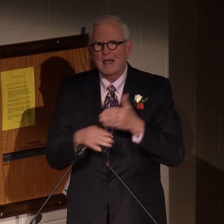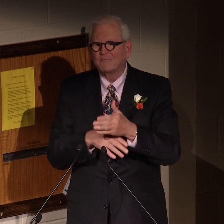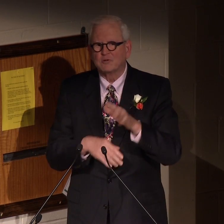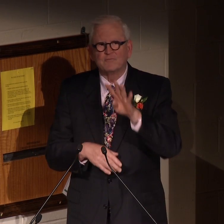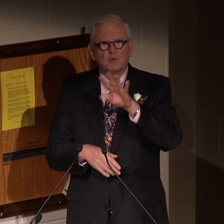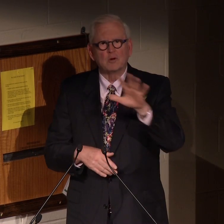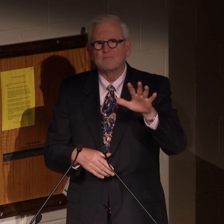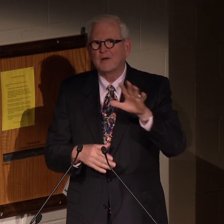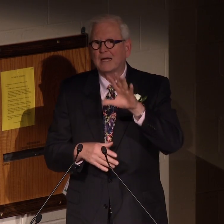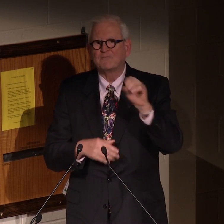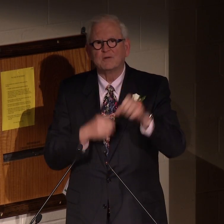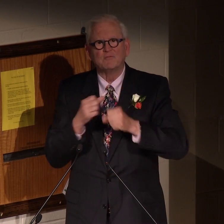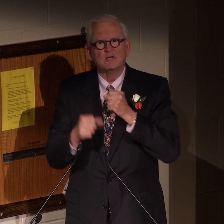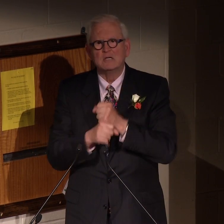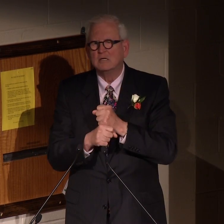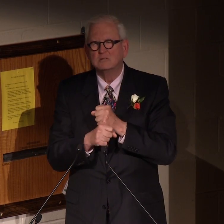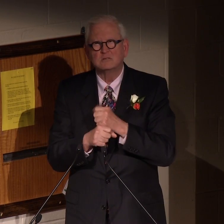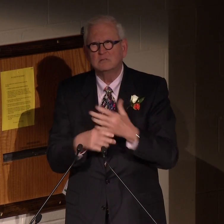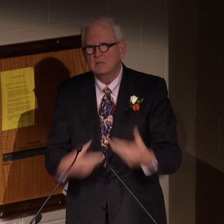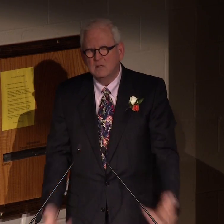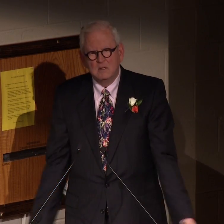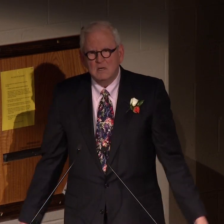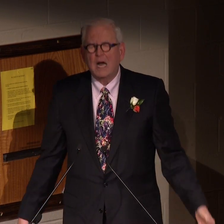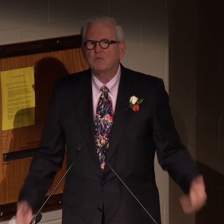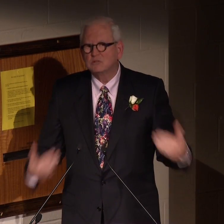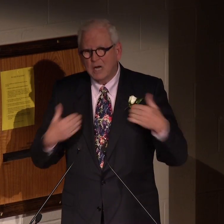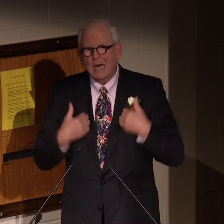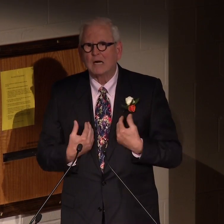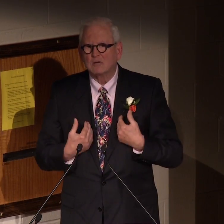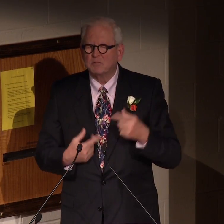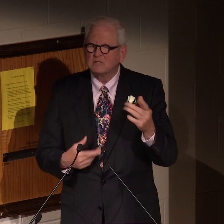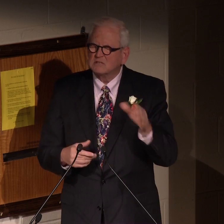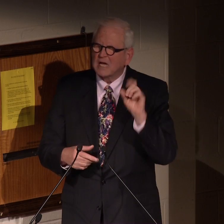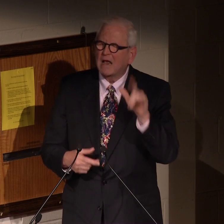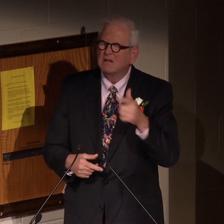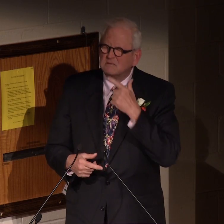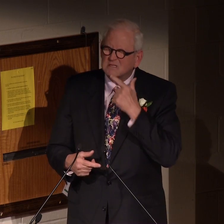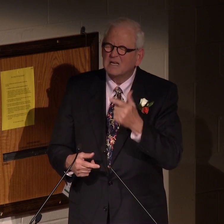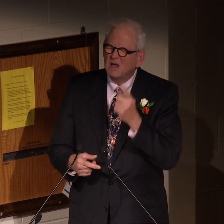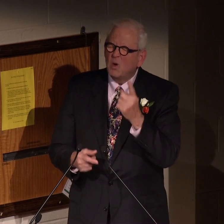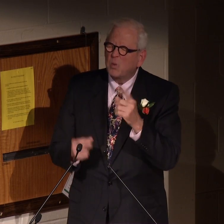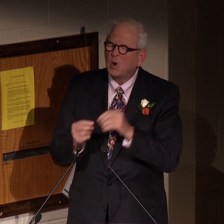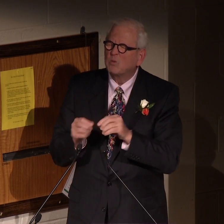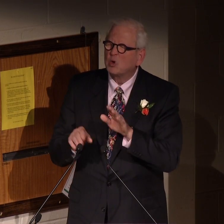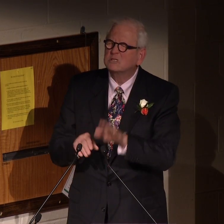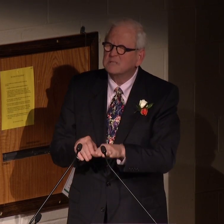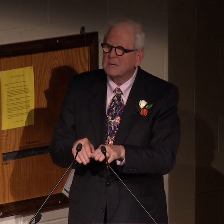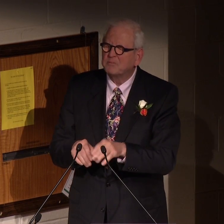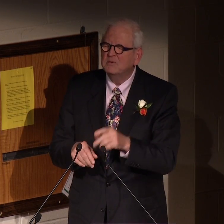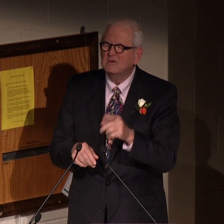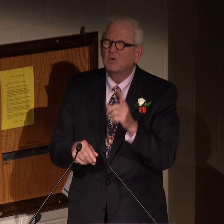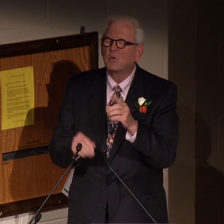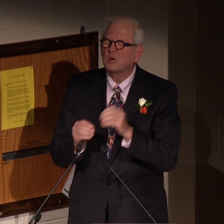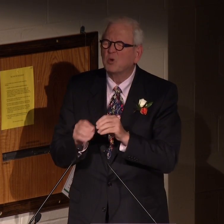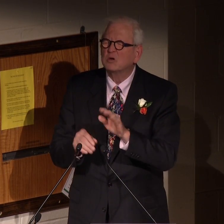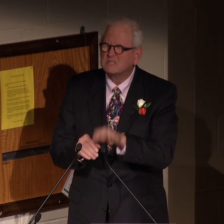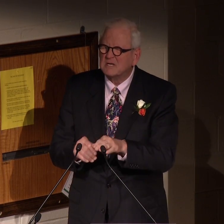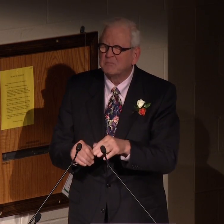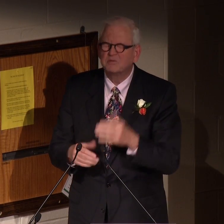through the years, and after 45 years I was tired, but she said, one more step.